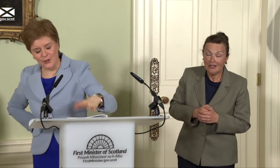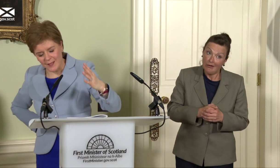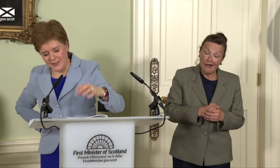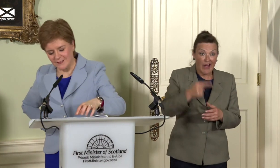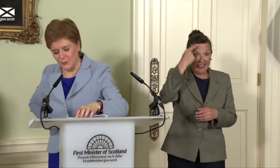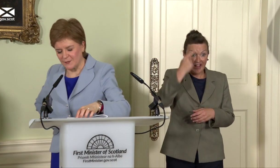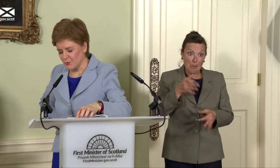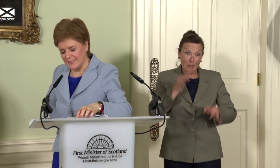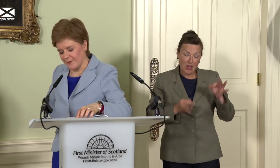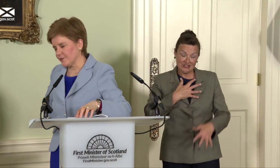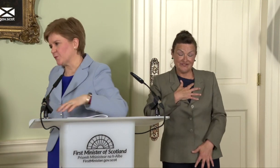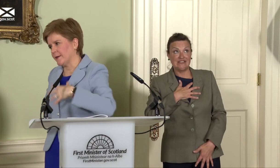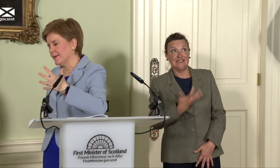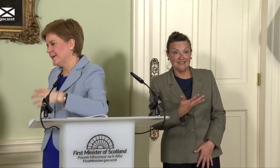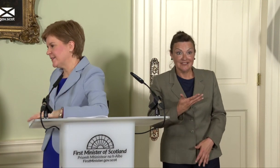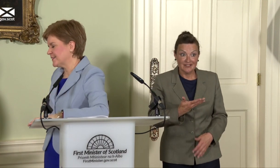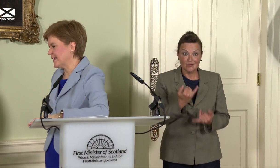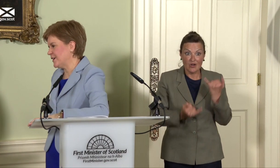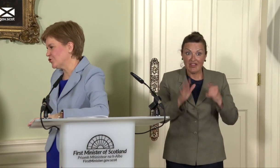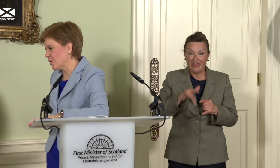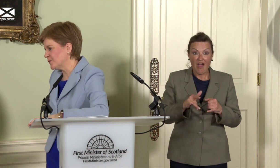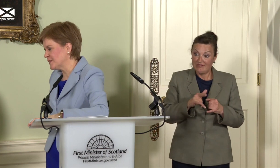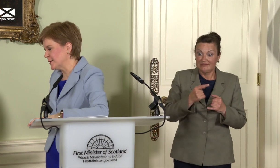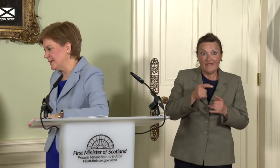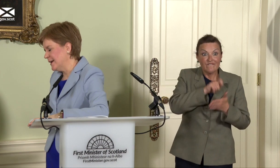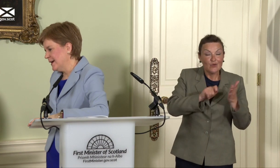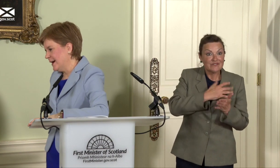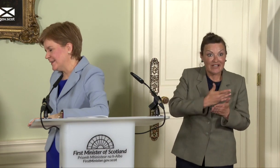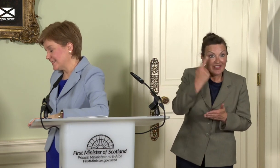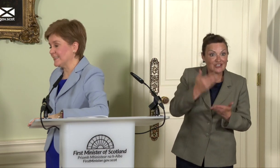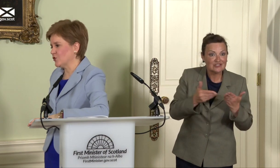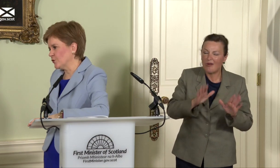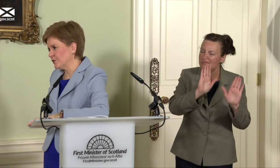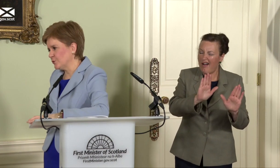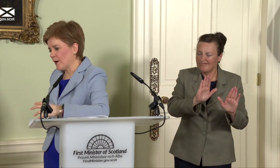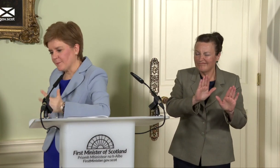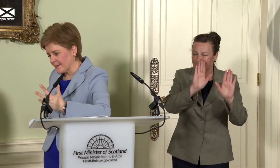I think 2014 tells us, when this issue comes to be decided on, you will have massive,